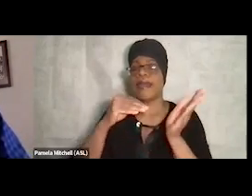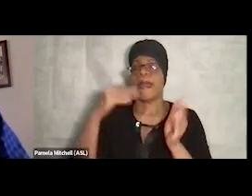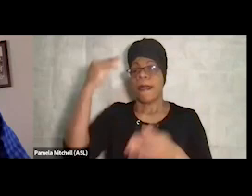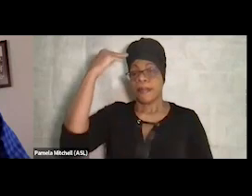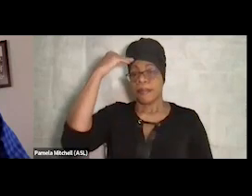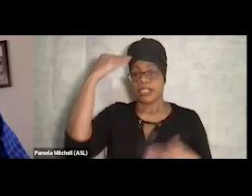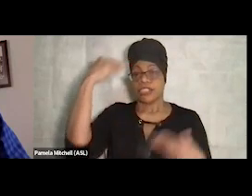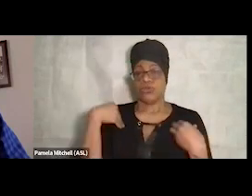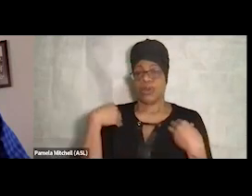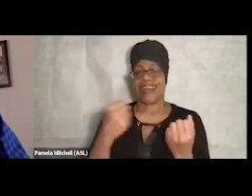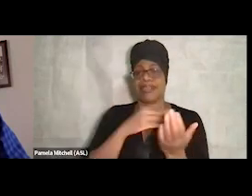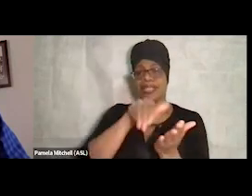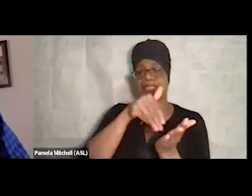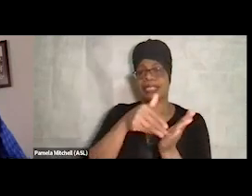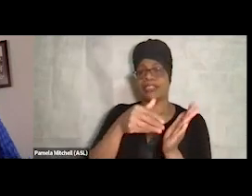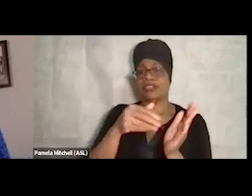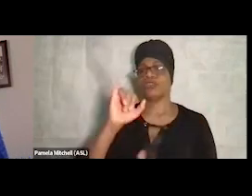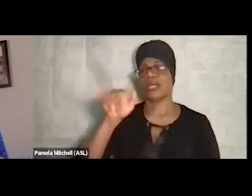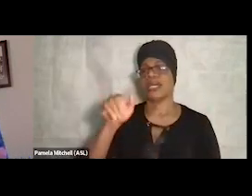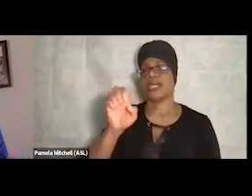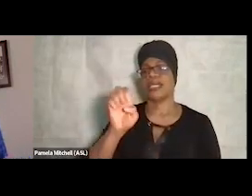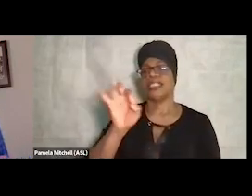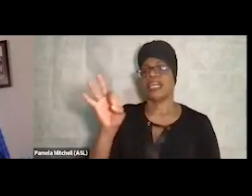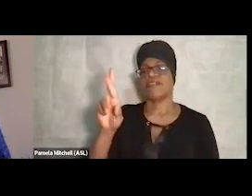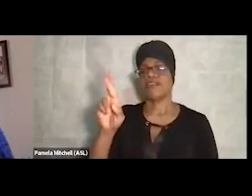Jefferson Center for Mental Health, to provide the mental healthcare.